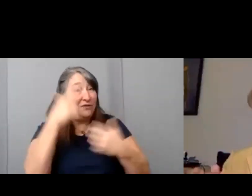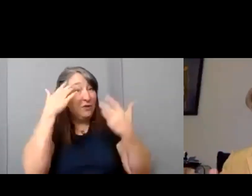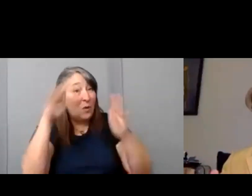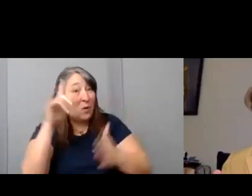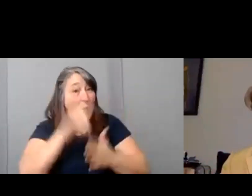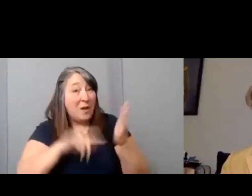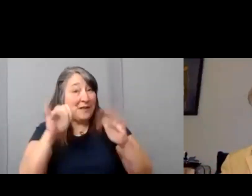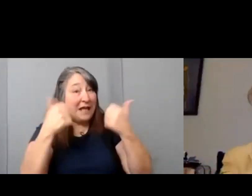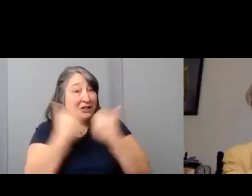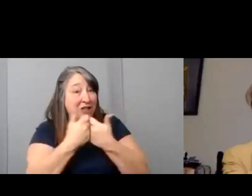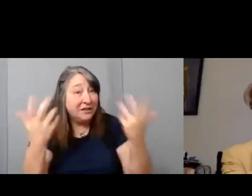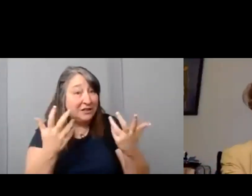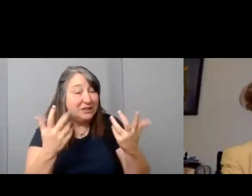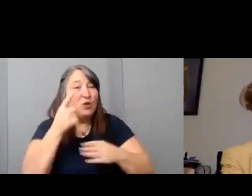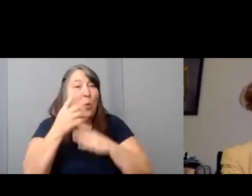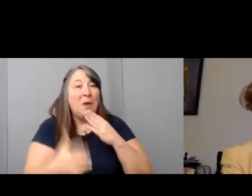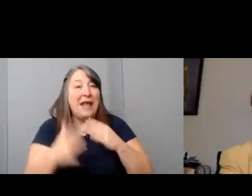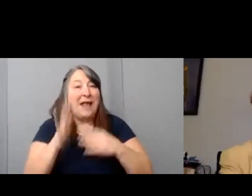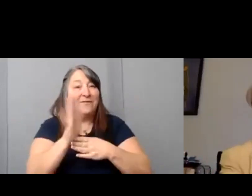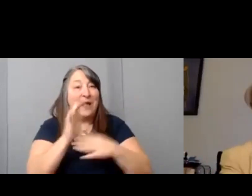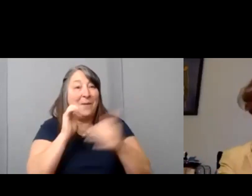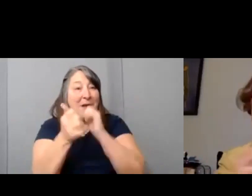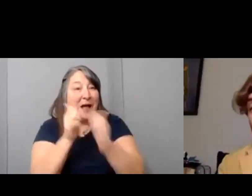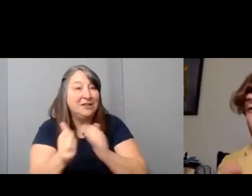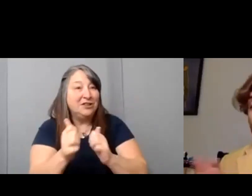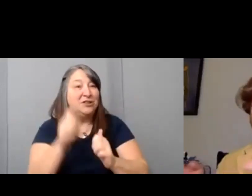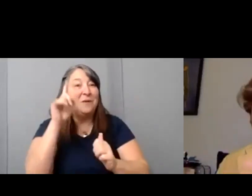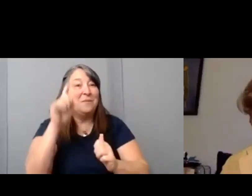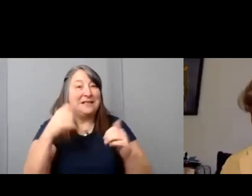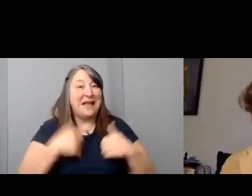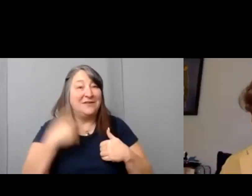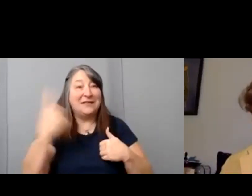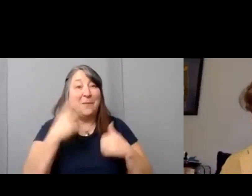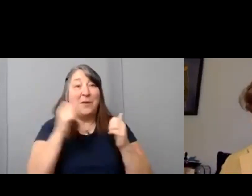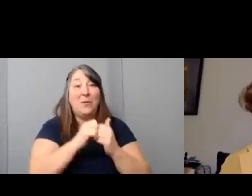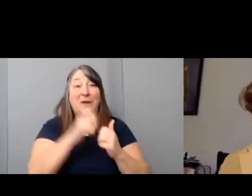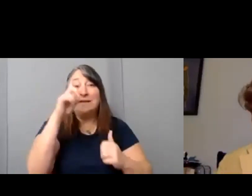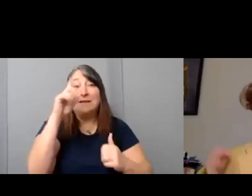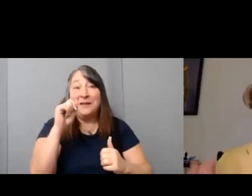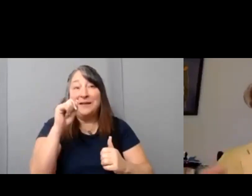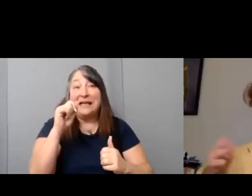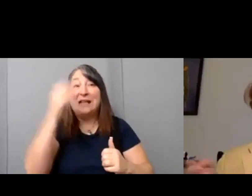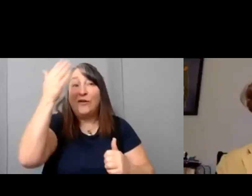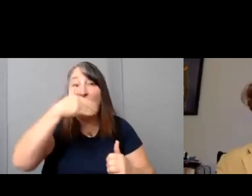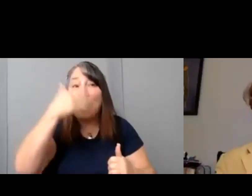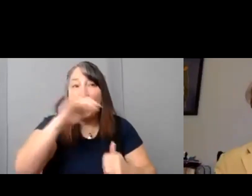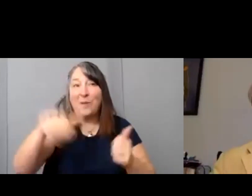competition where you need to have somebody with a disability in front of or behind the camera. I created it seven years ago to try to